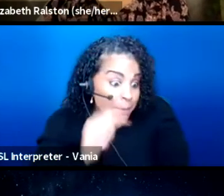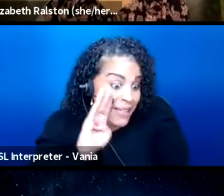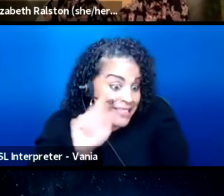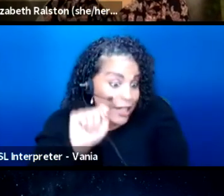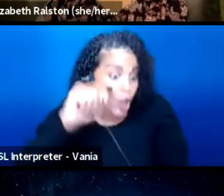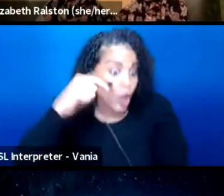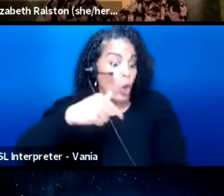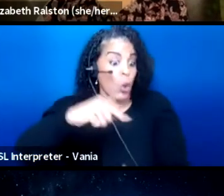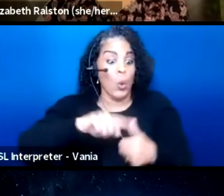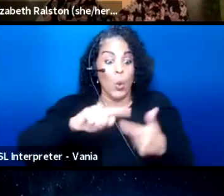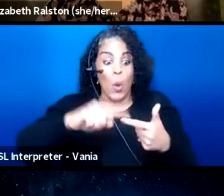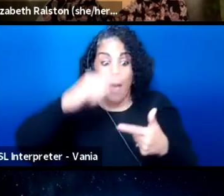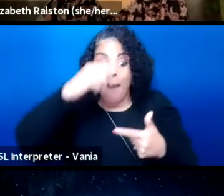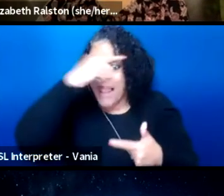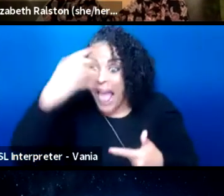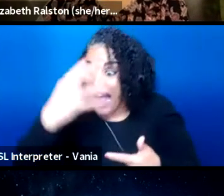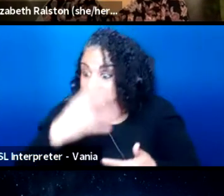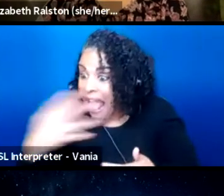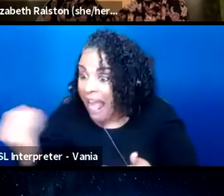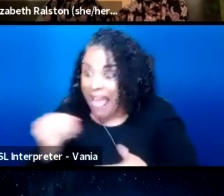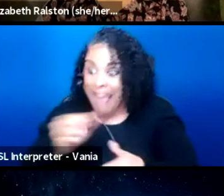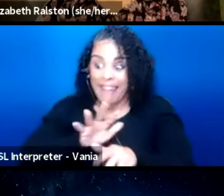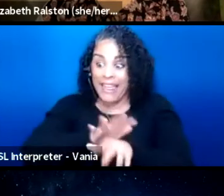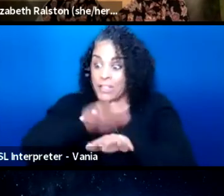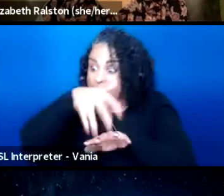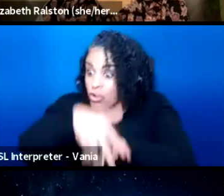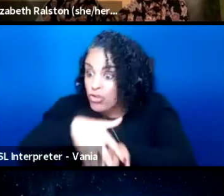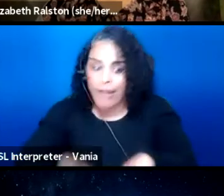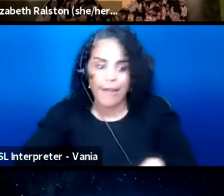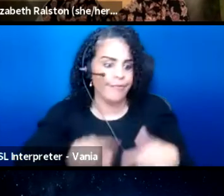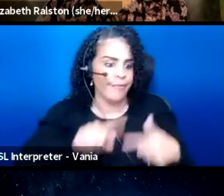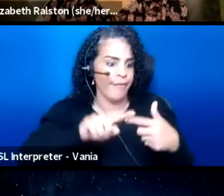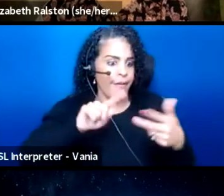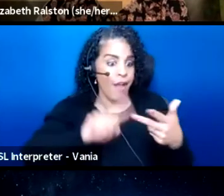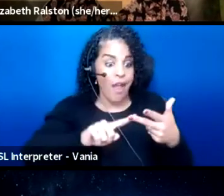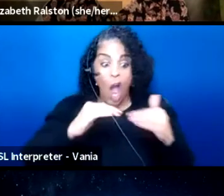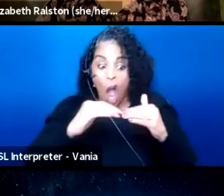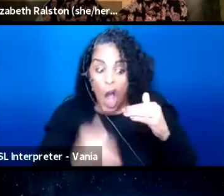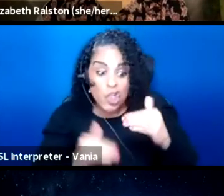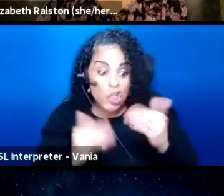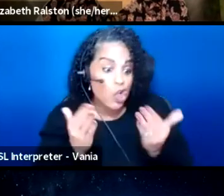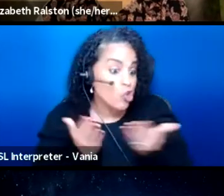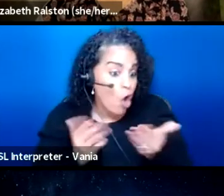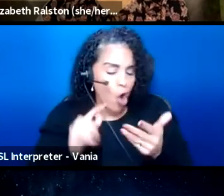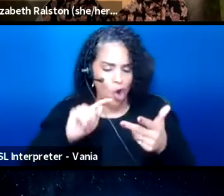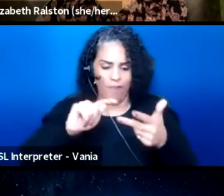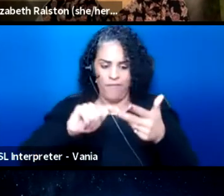for black and indigenous, for underserved, the houseless populations.